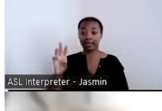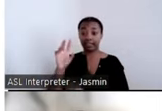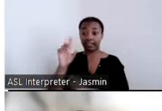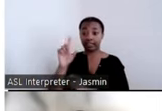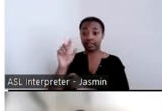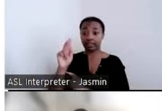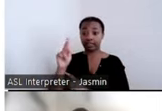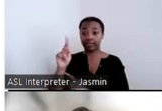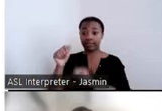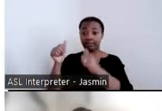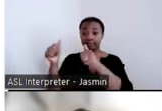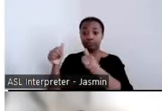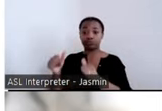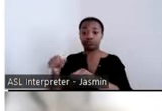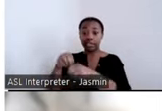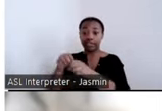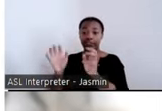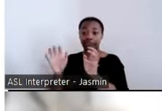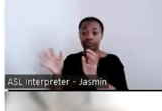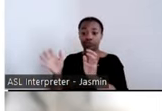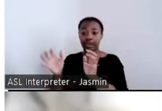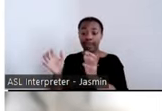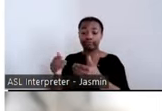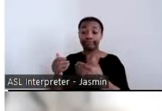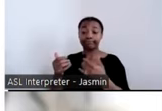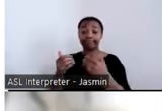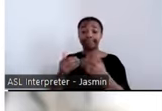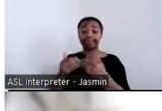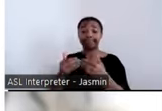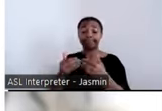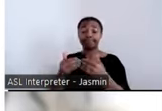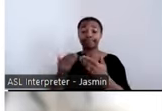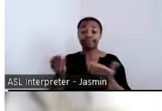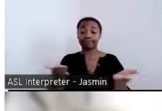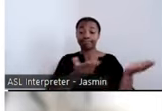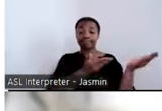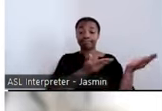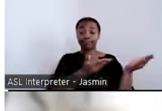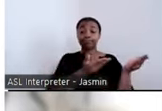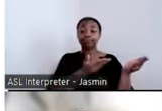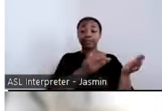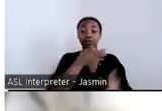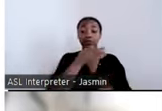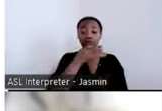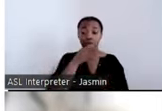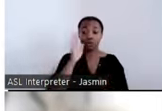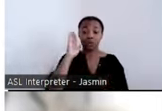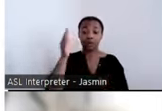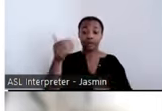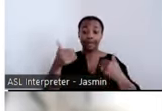We will go ahead and see the upcoming HSRC webinar. We have another fantastic